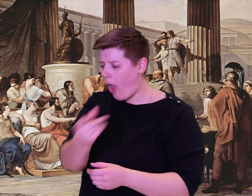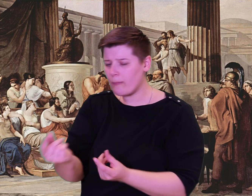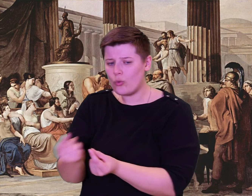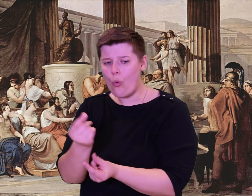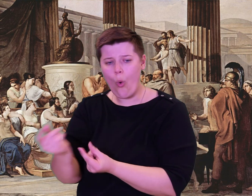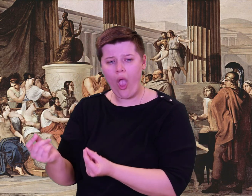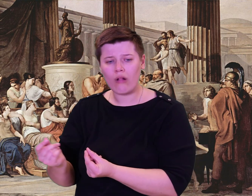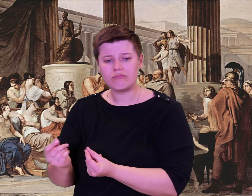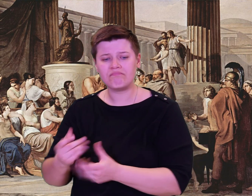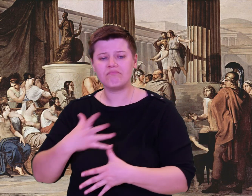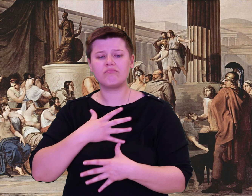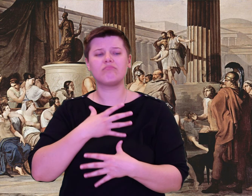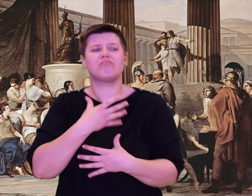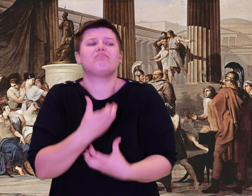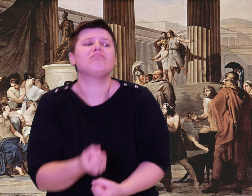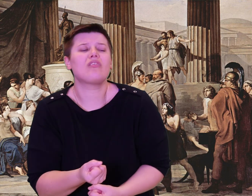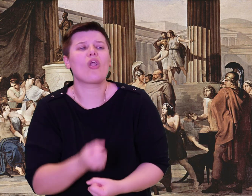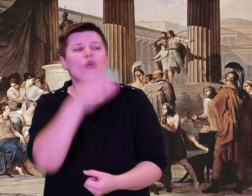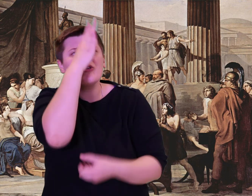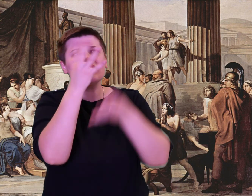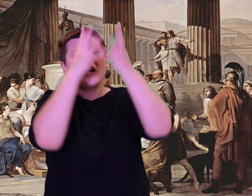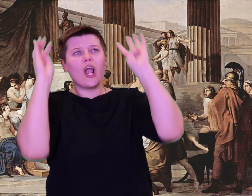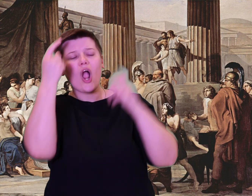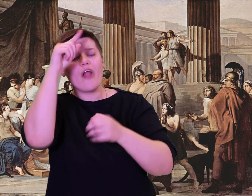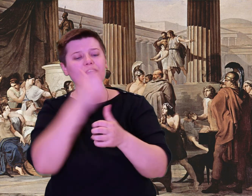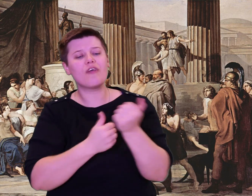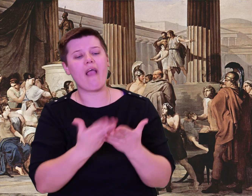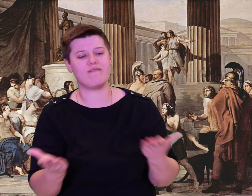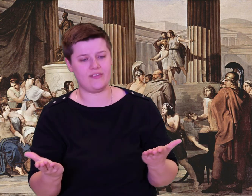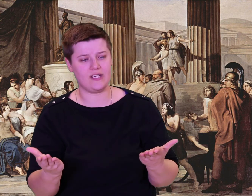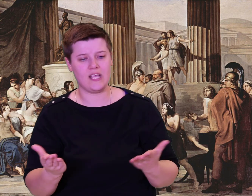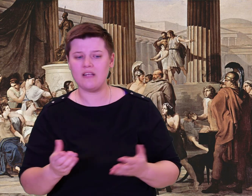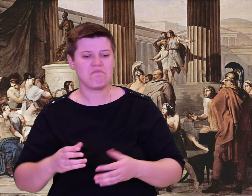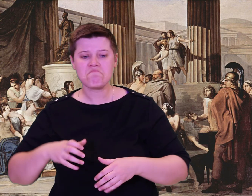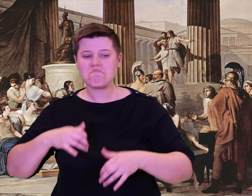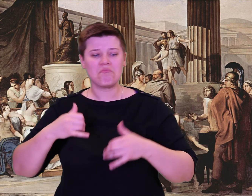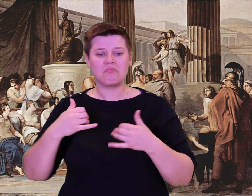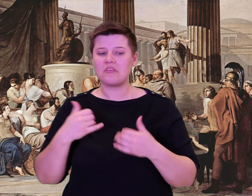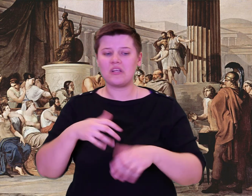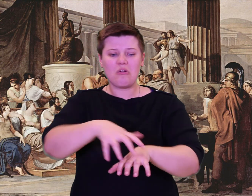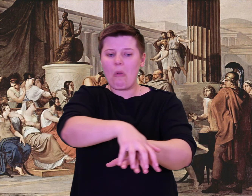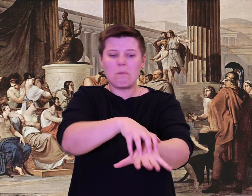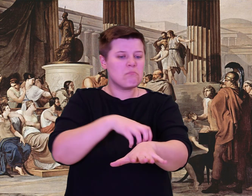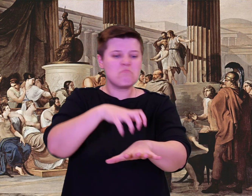below the decks, and tied them up. I told the other men, the loyal ones, to get back